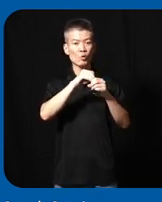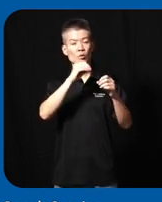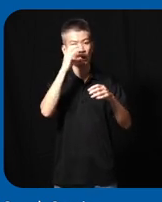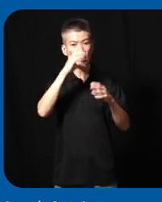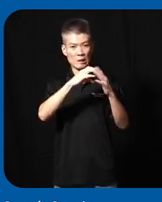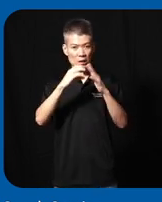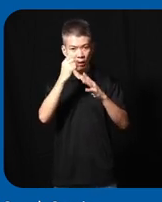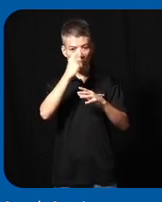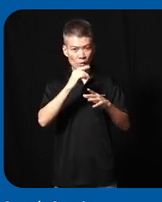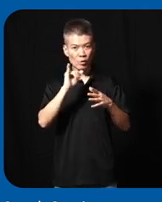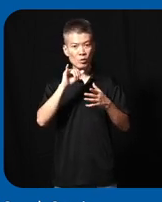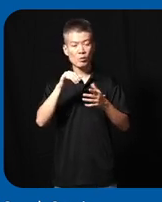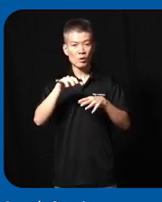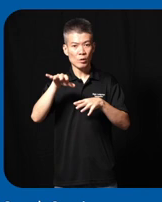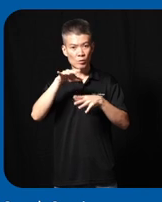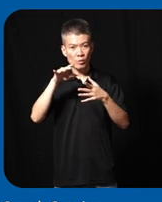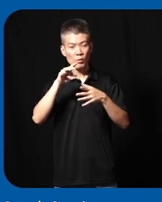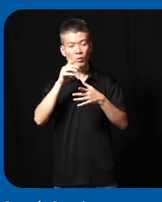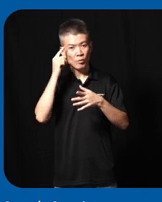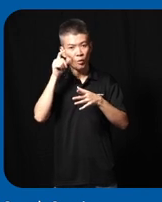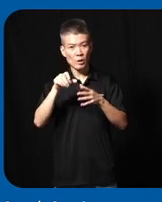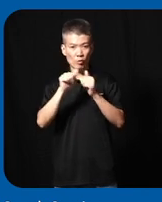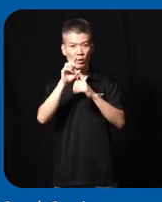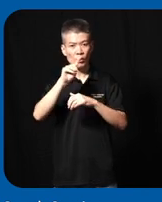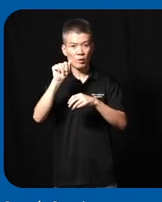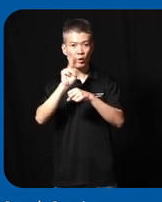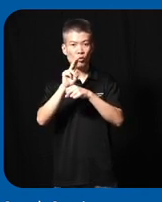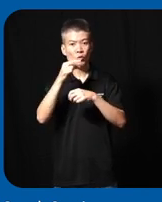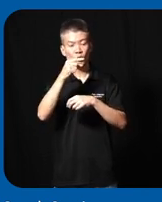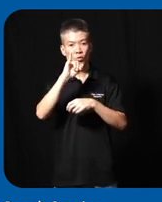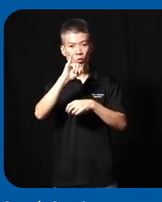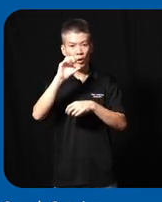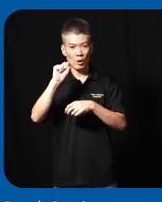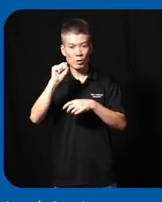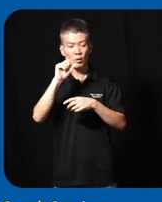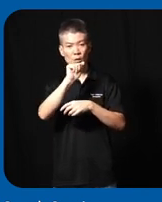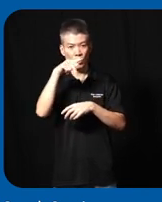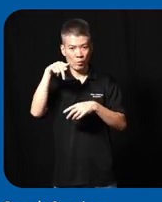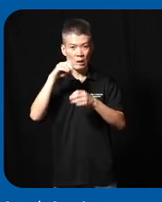and also special distribution of person with disability using GIS apps and in Solo we were